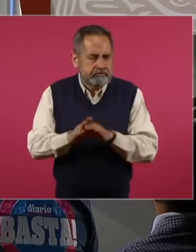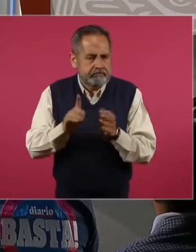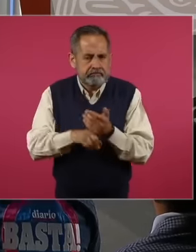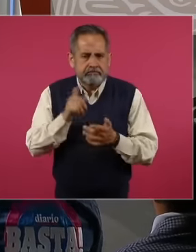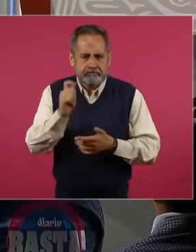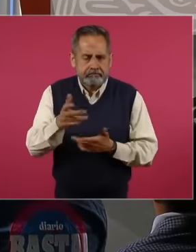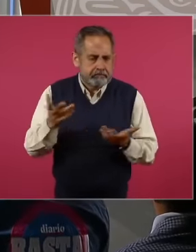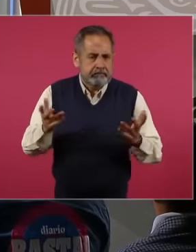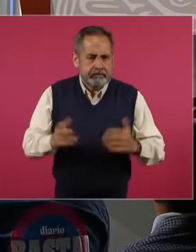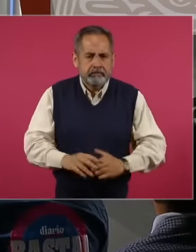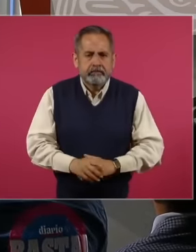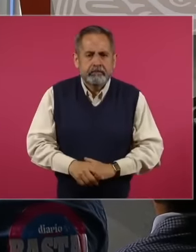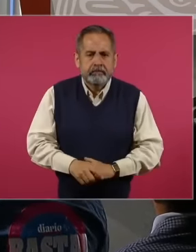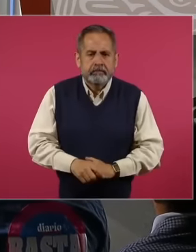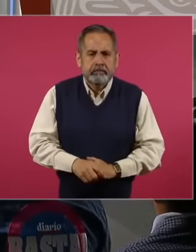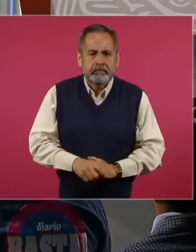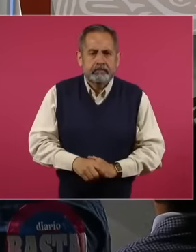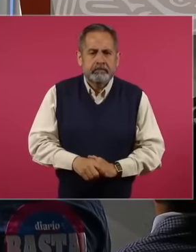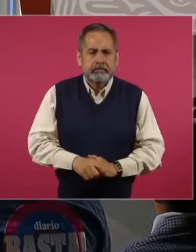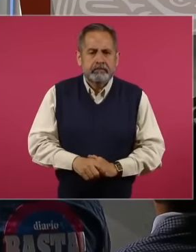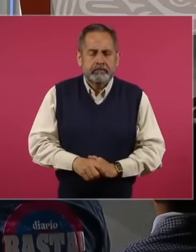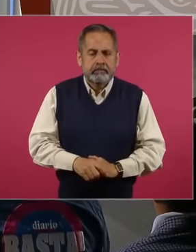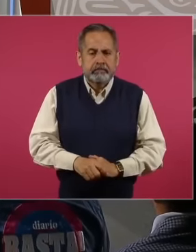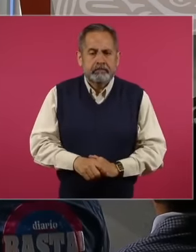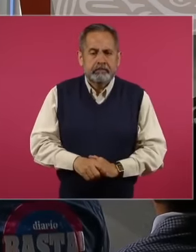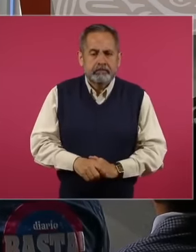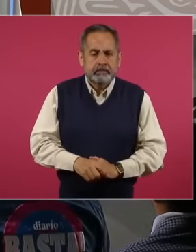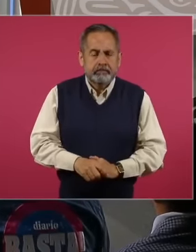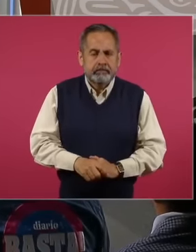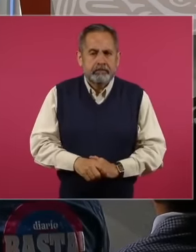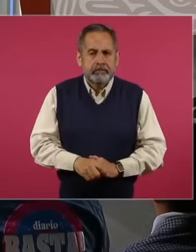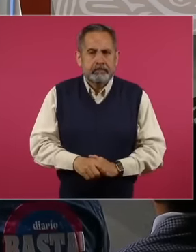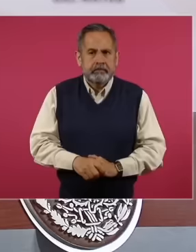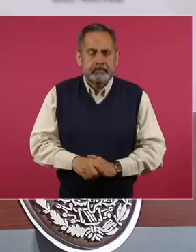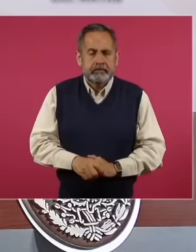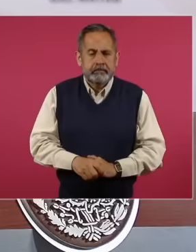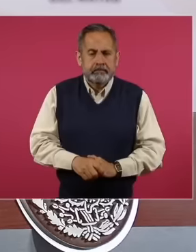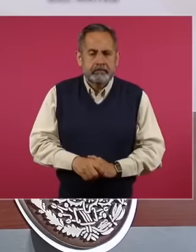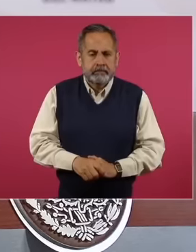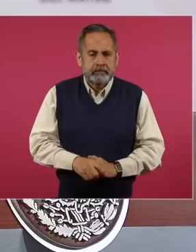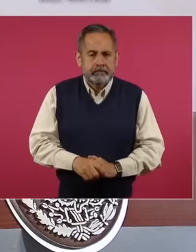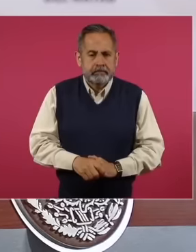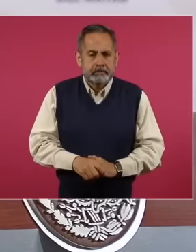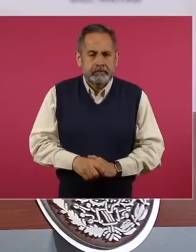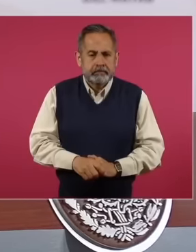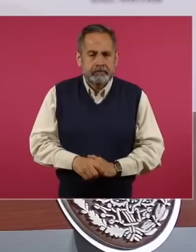this extremes